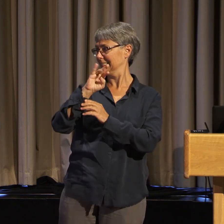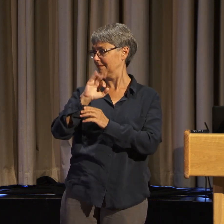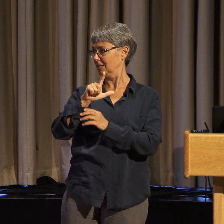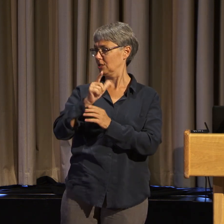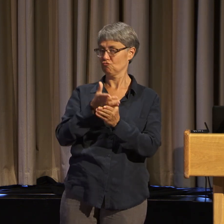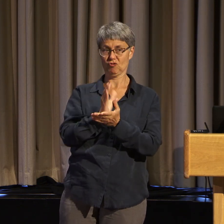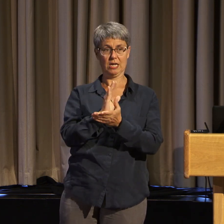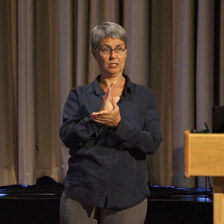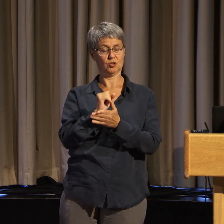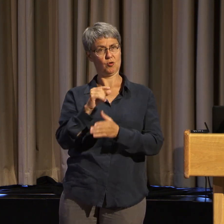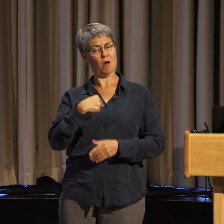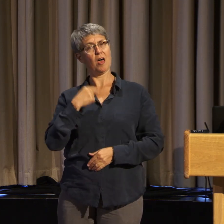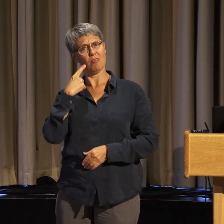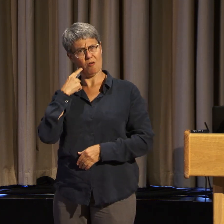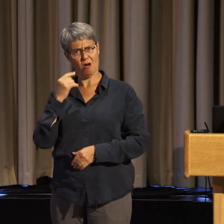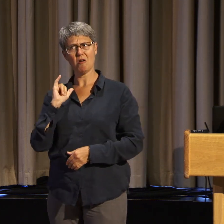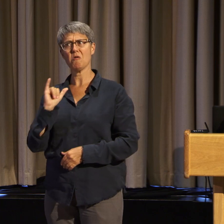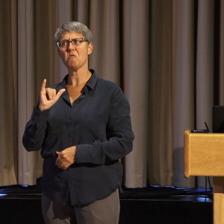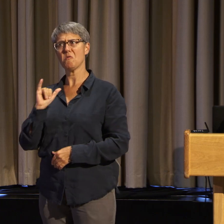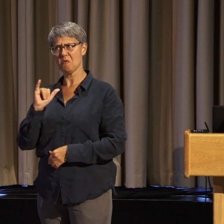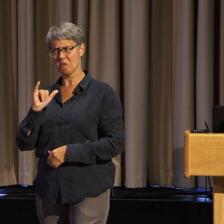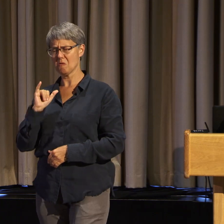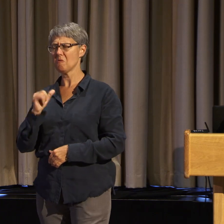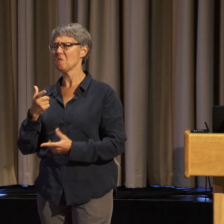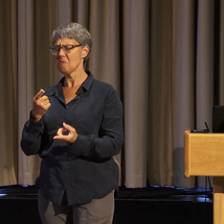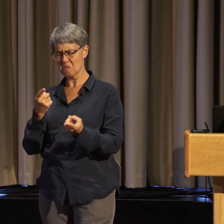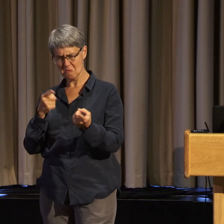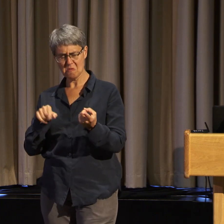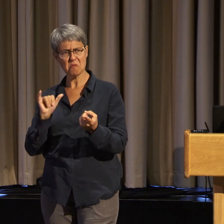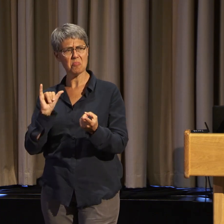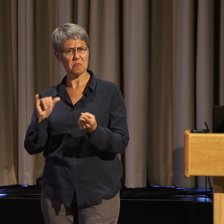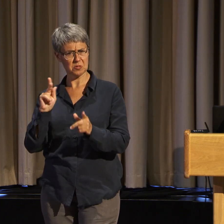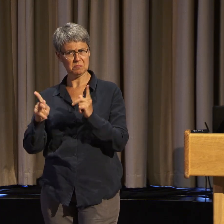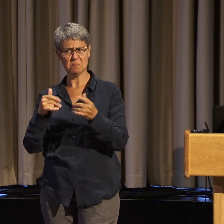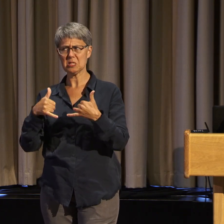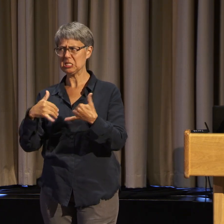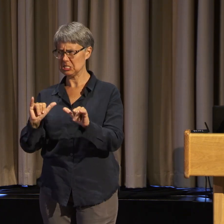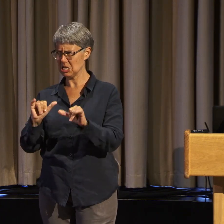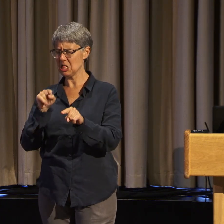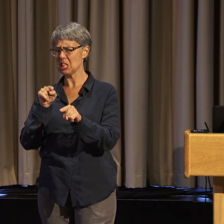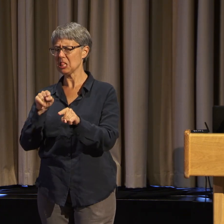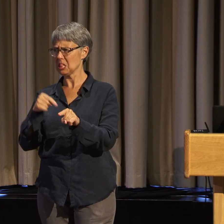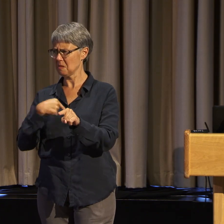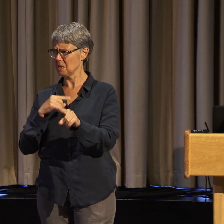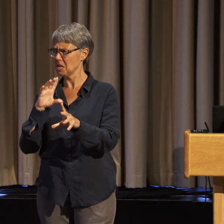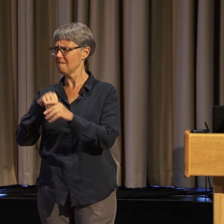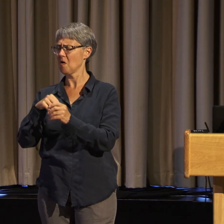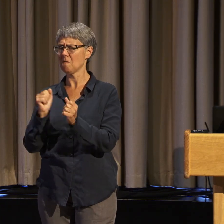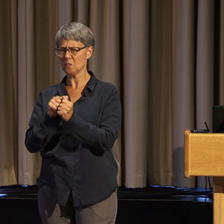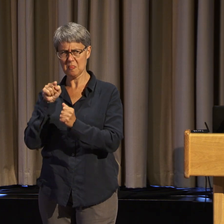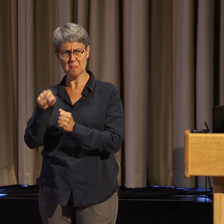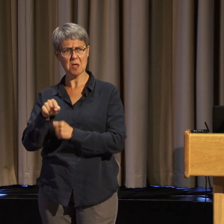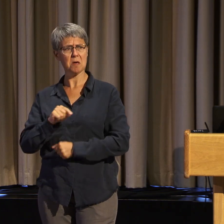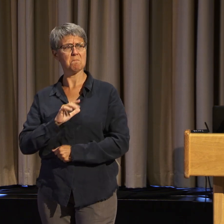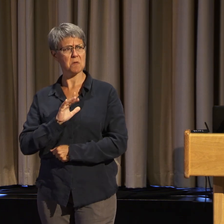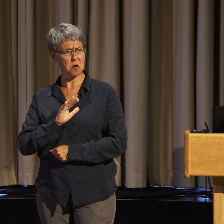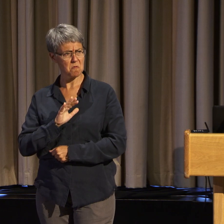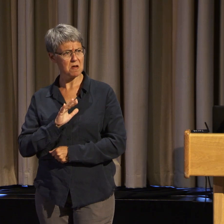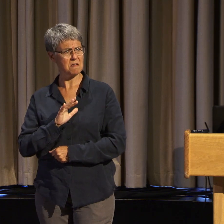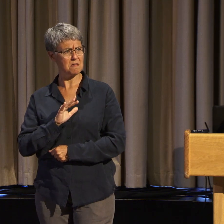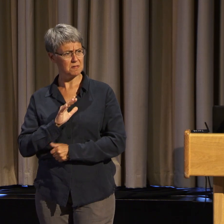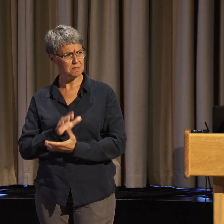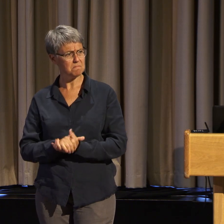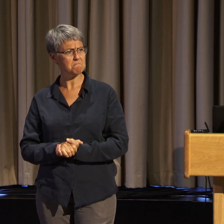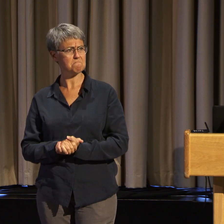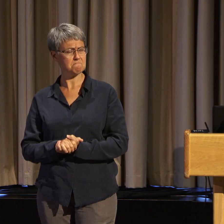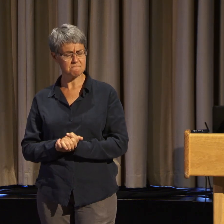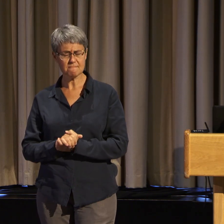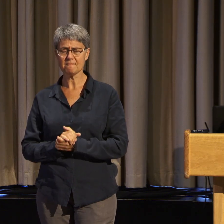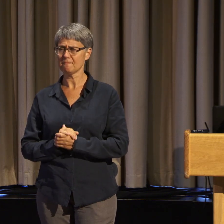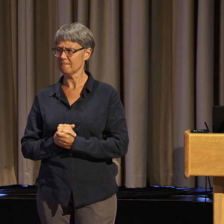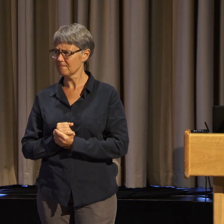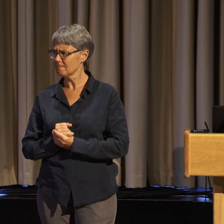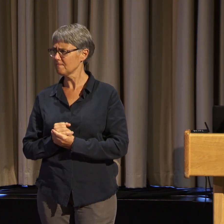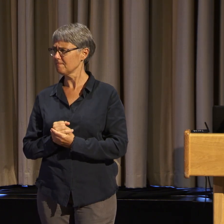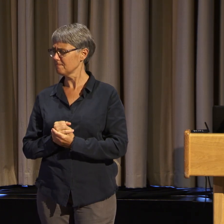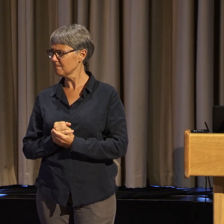As I got along in ADAPT, because disability rights